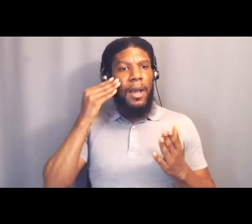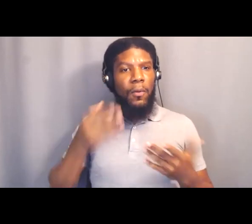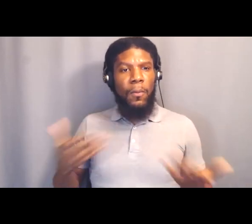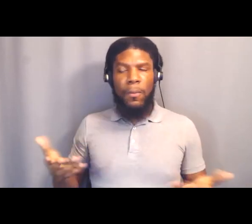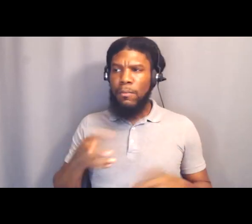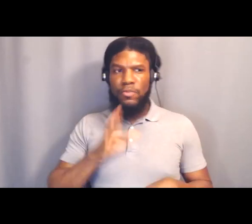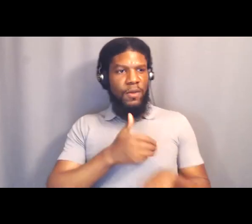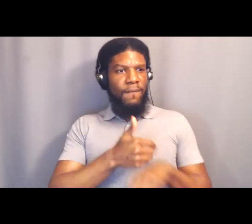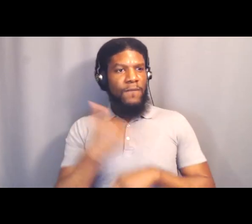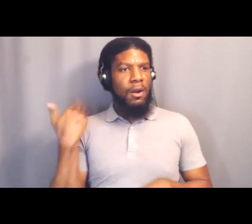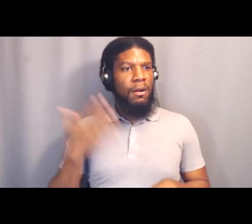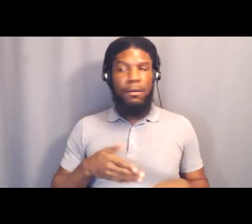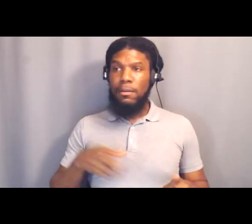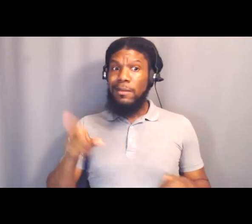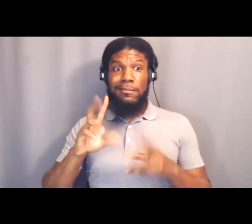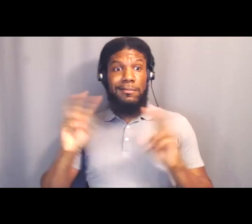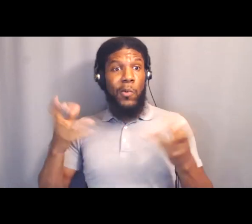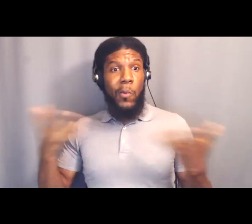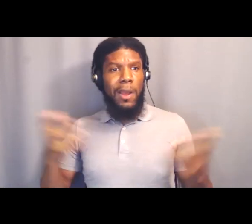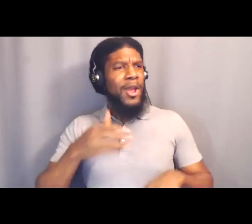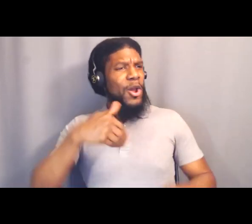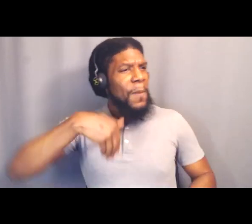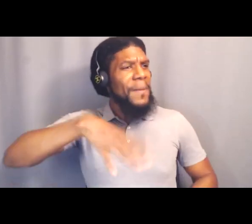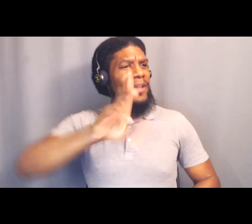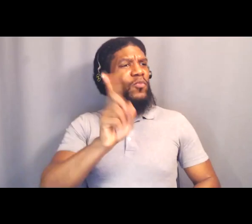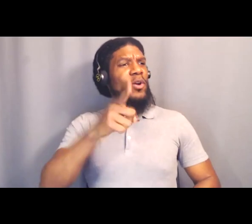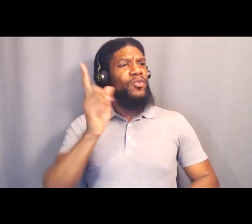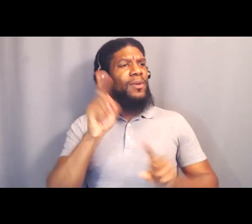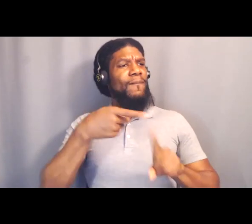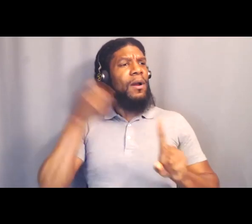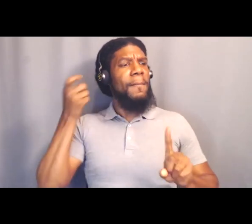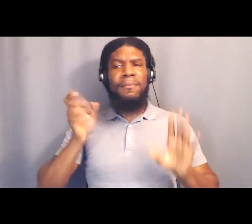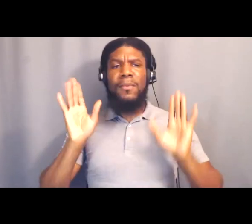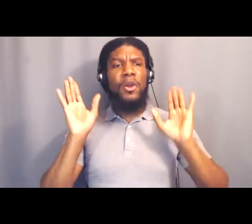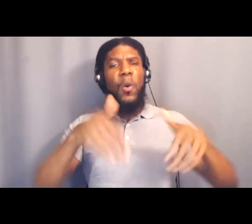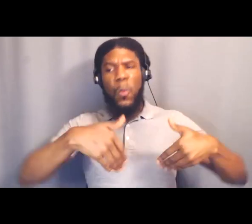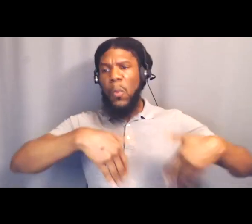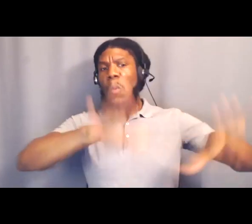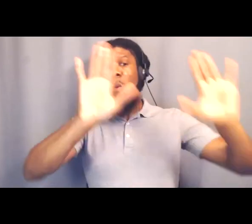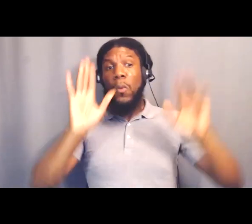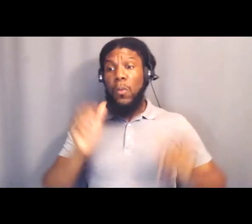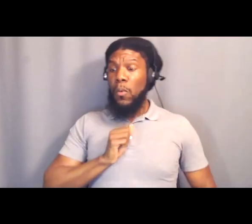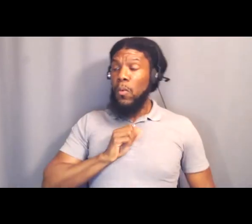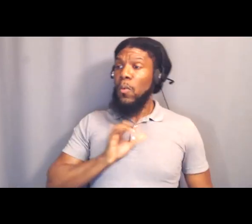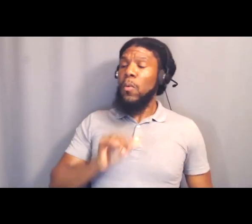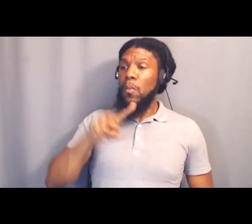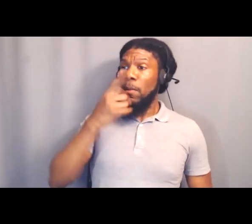"Go back to where you came from." And as a Black woman, who knows what it means when people say,